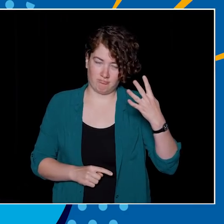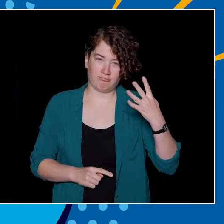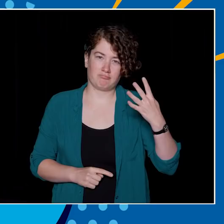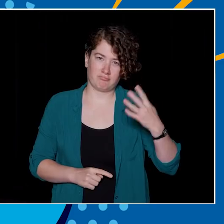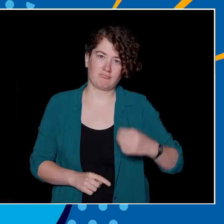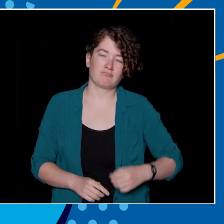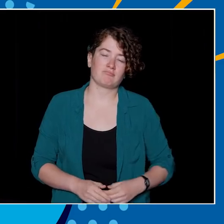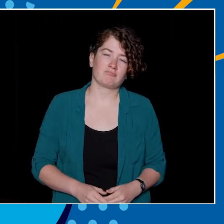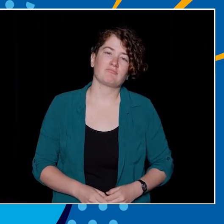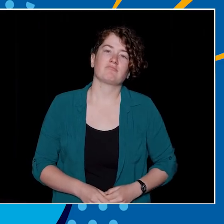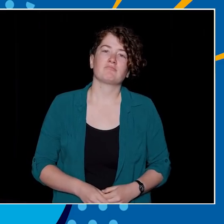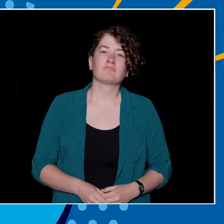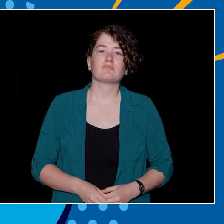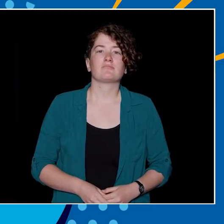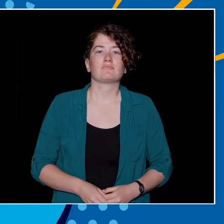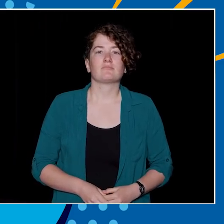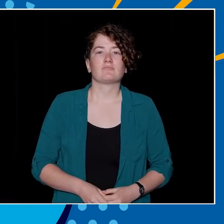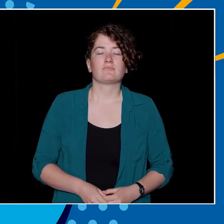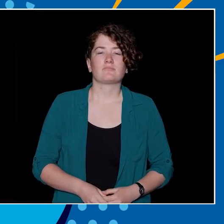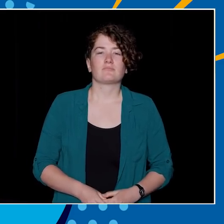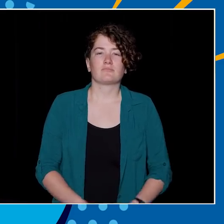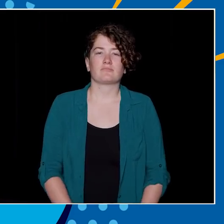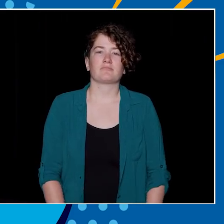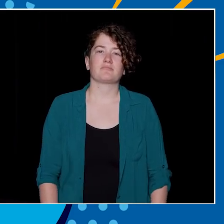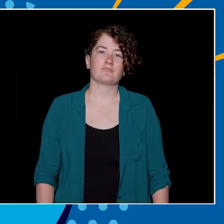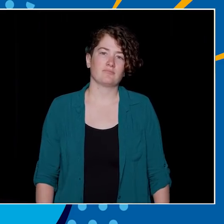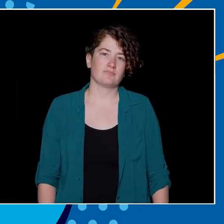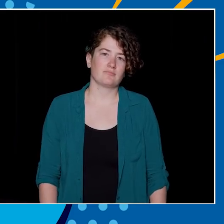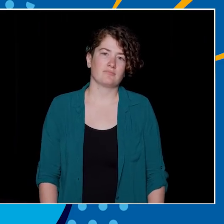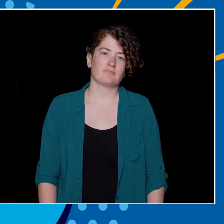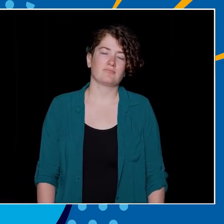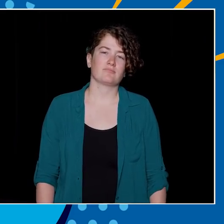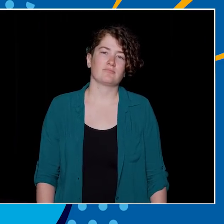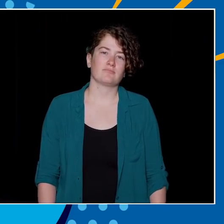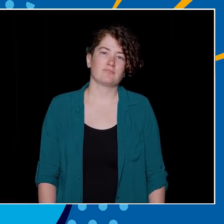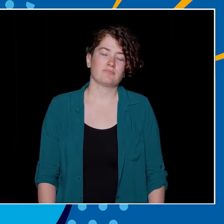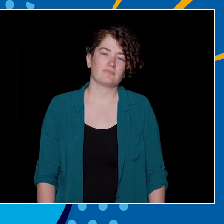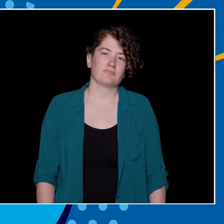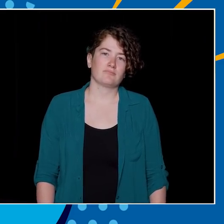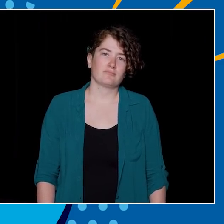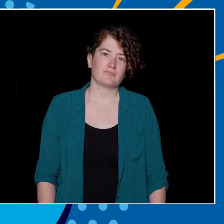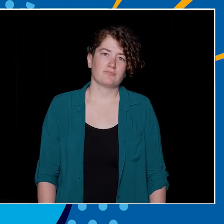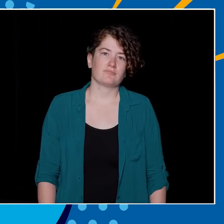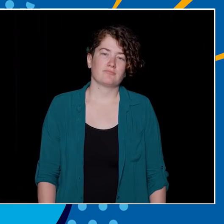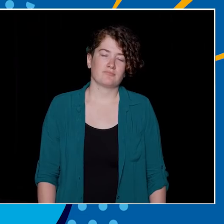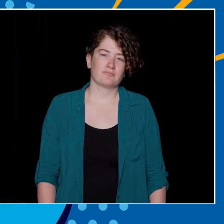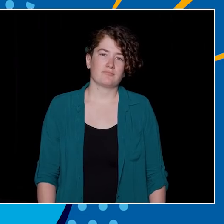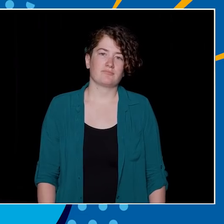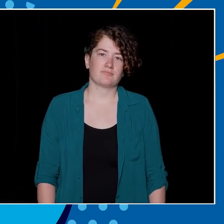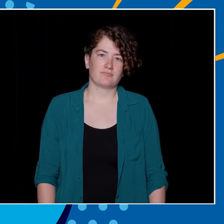Disasters, Catastrophes and Human Behavior, B, Witches, Myth and Reality, C, Wasting Time on the Internet